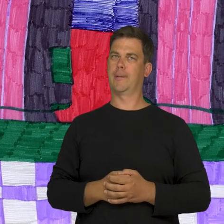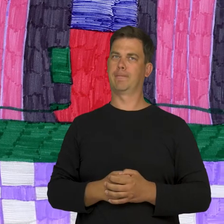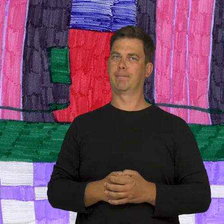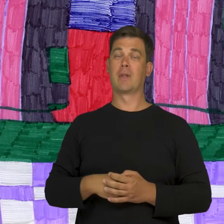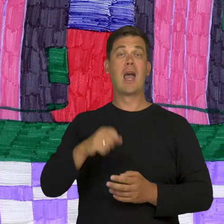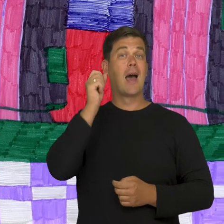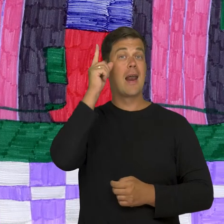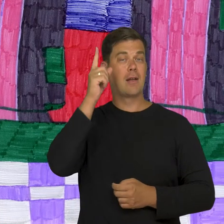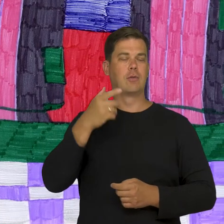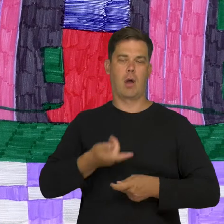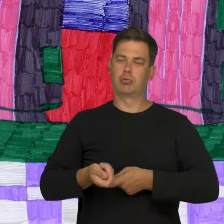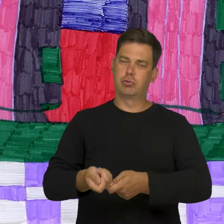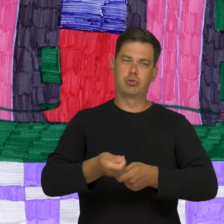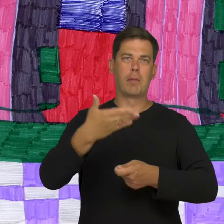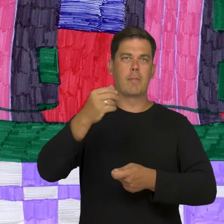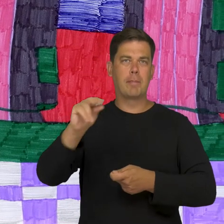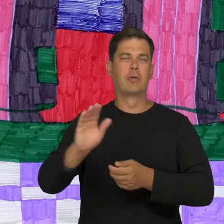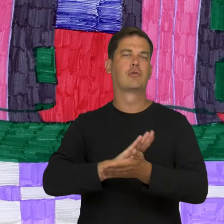In the morning, I cleaned the kitchen floor with a mop and clean water.